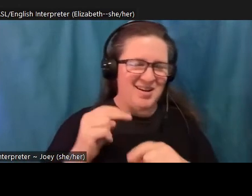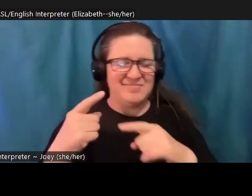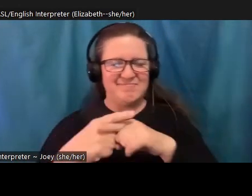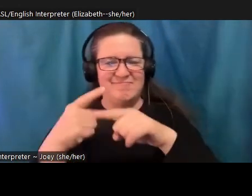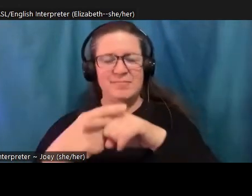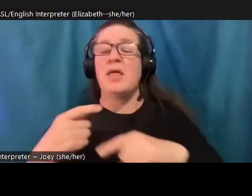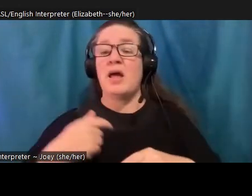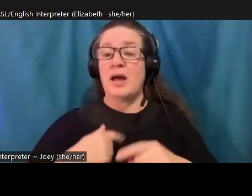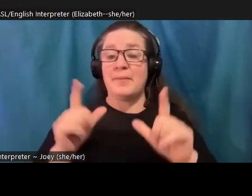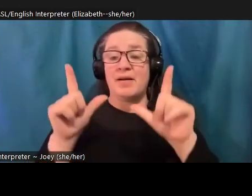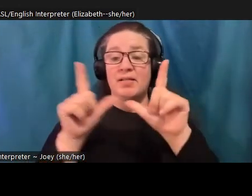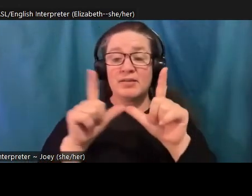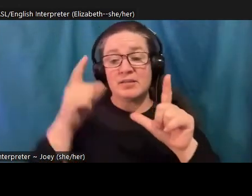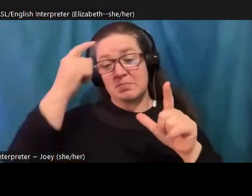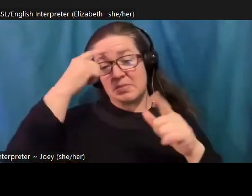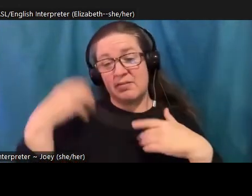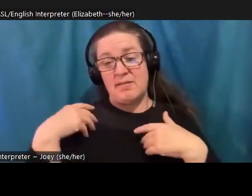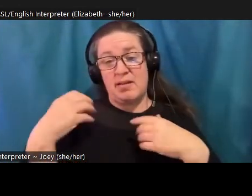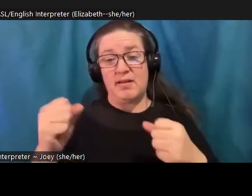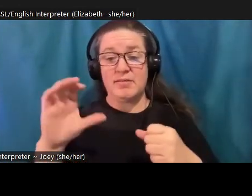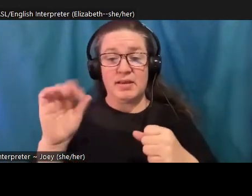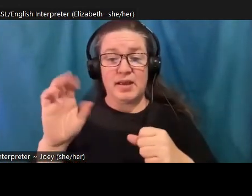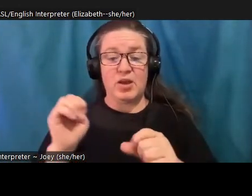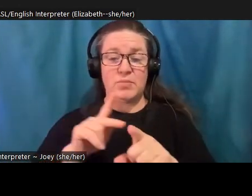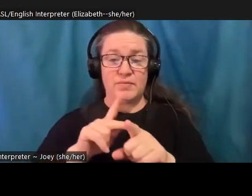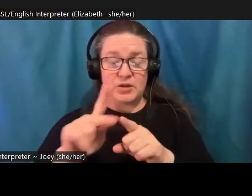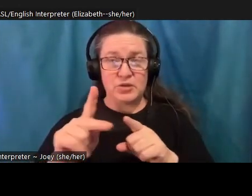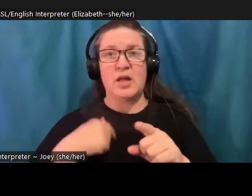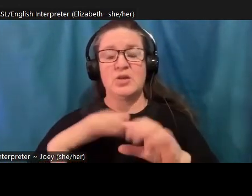health care professional in the area. I do individual therapy at